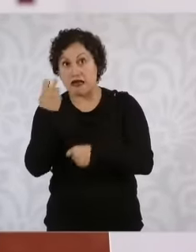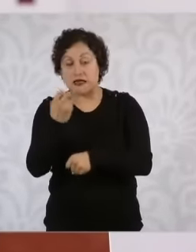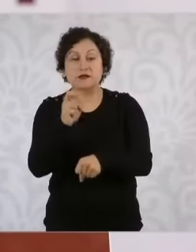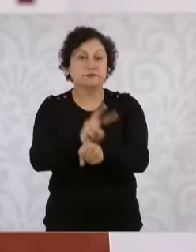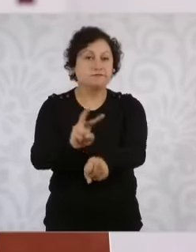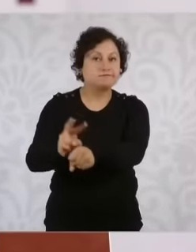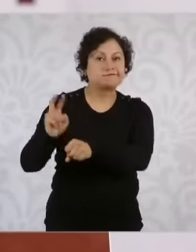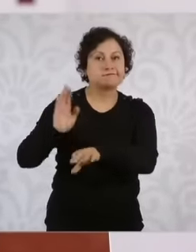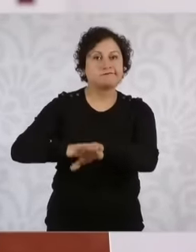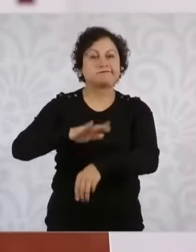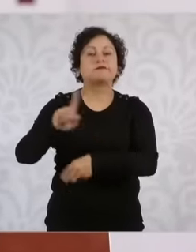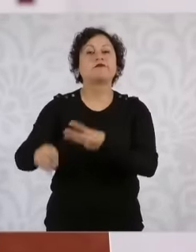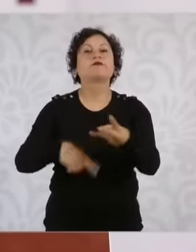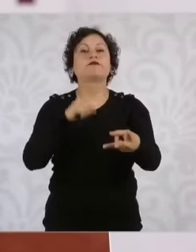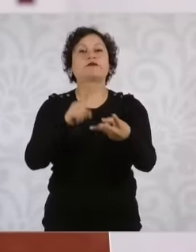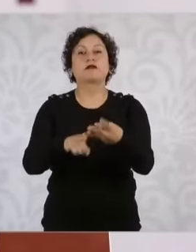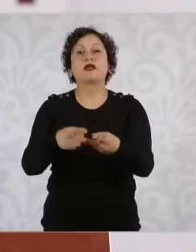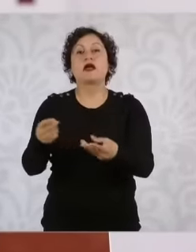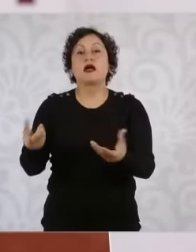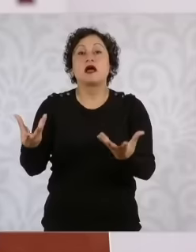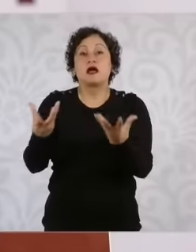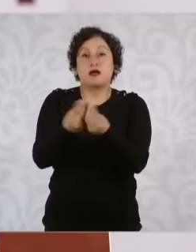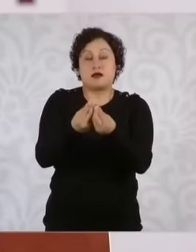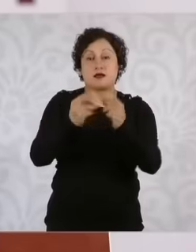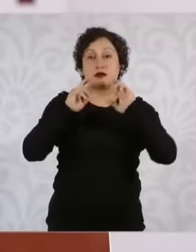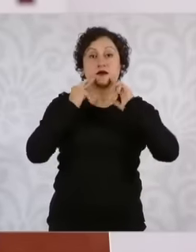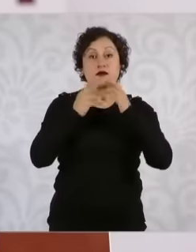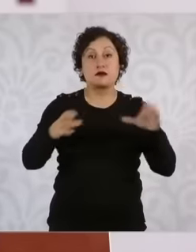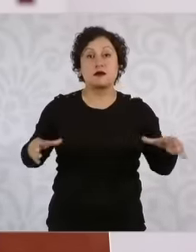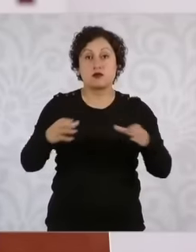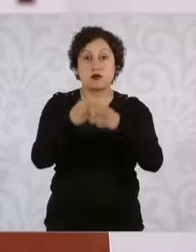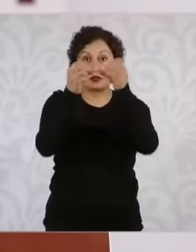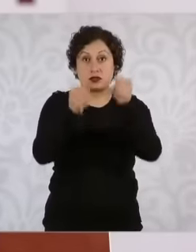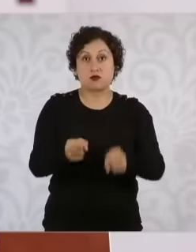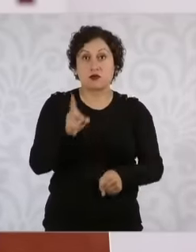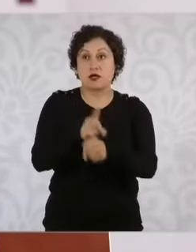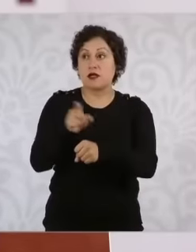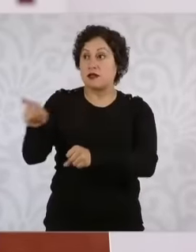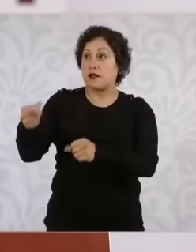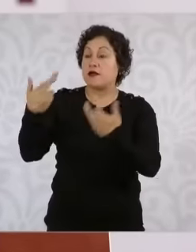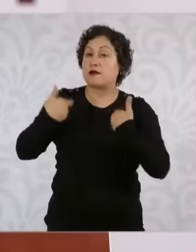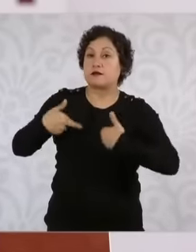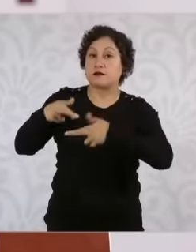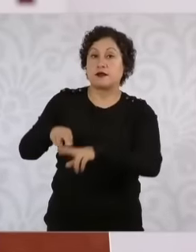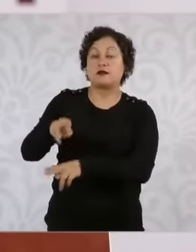attorney general's office of the republic already permanently in the security cabinet, so